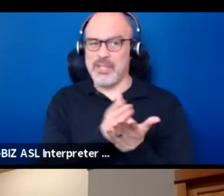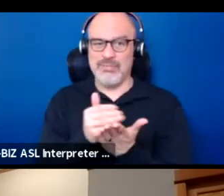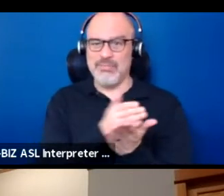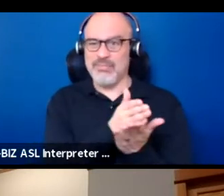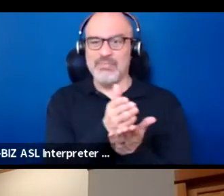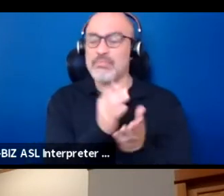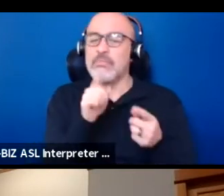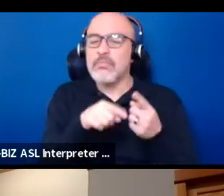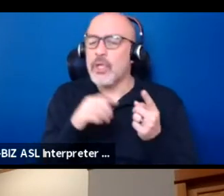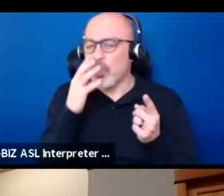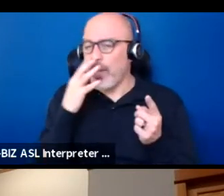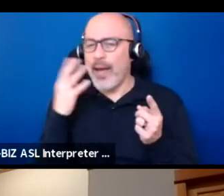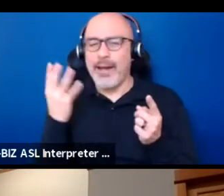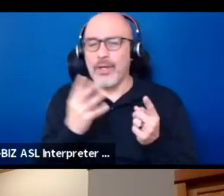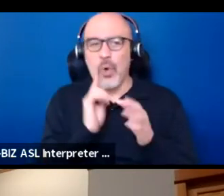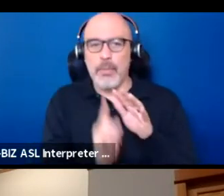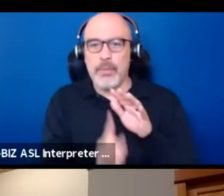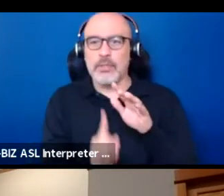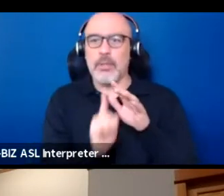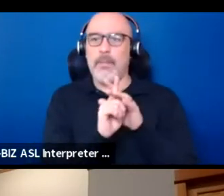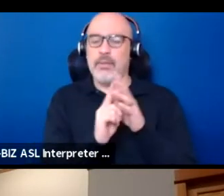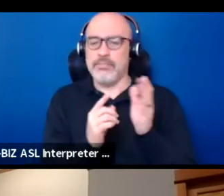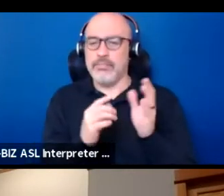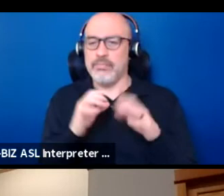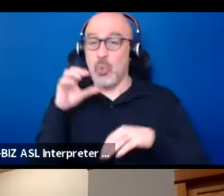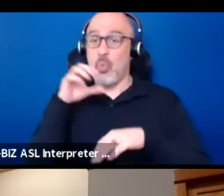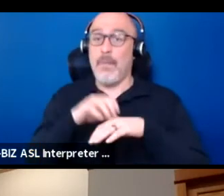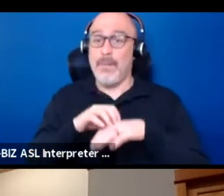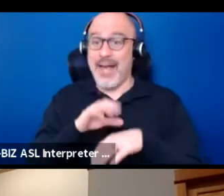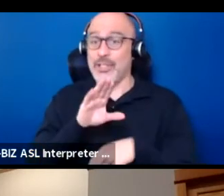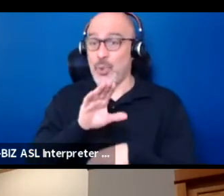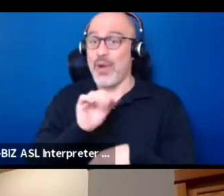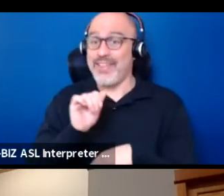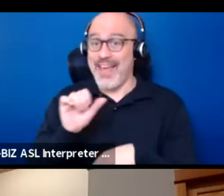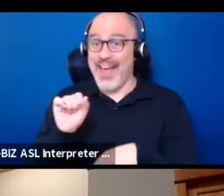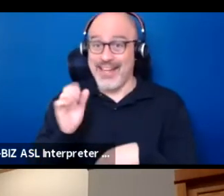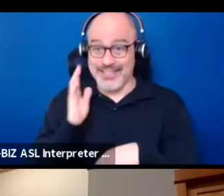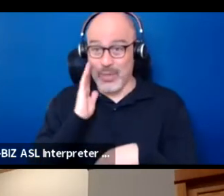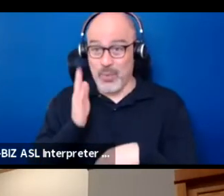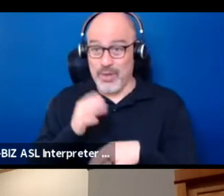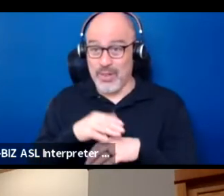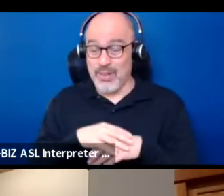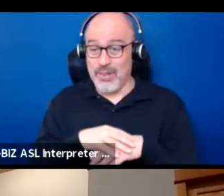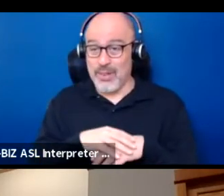It will only come back and bite you in the ass. So we had last weekend,